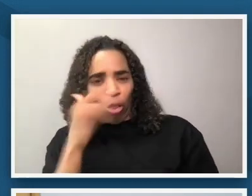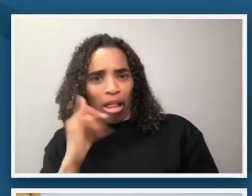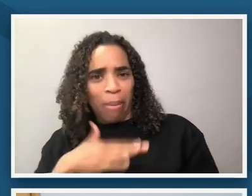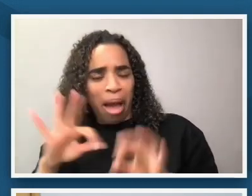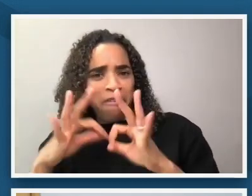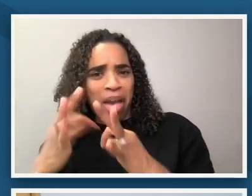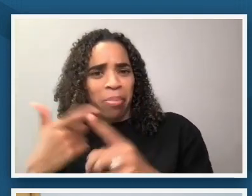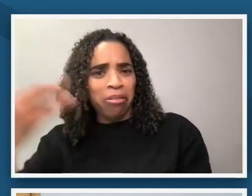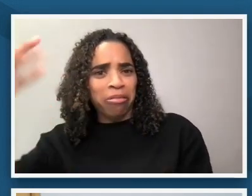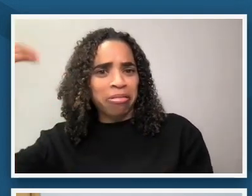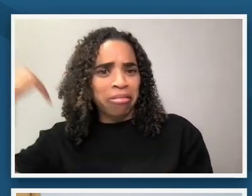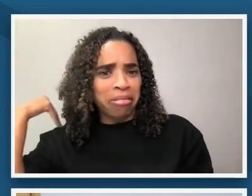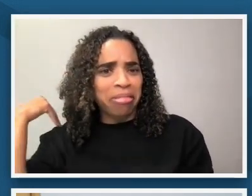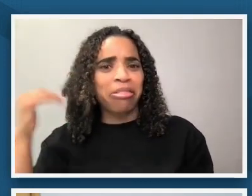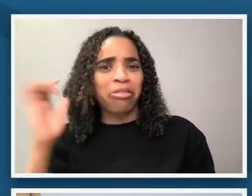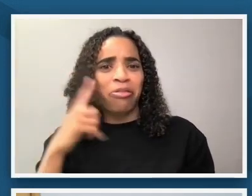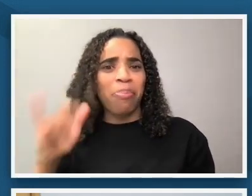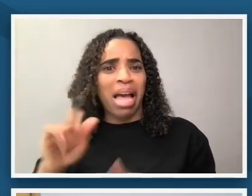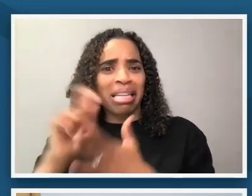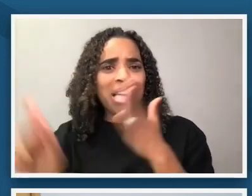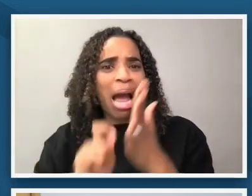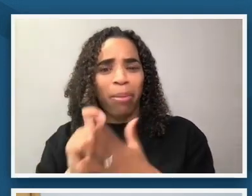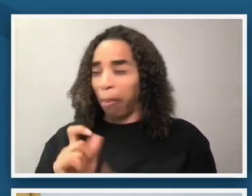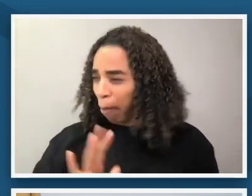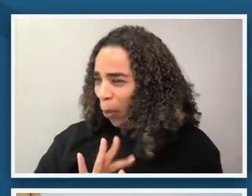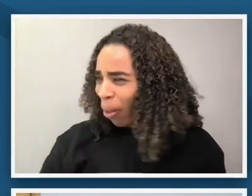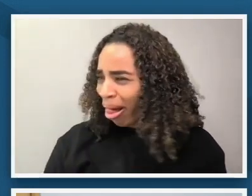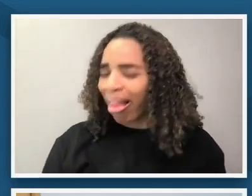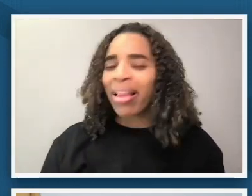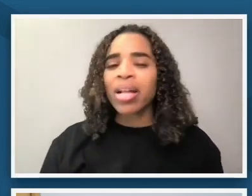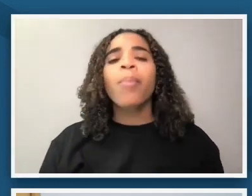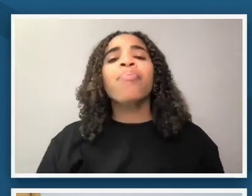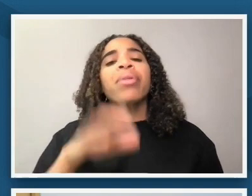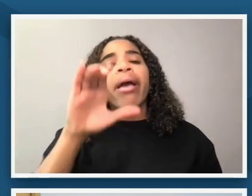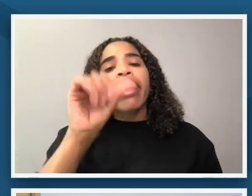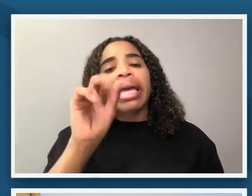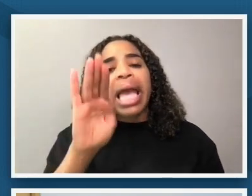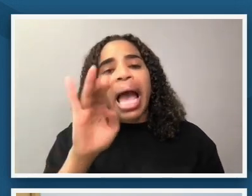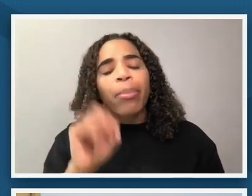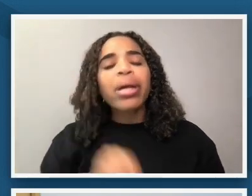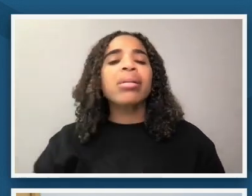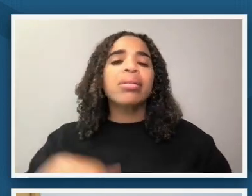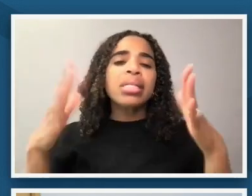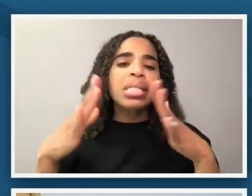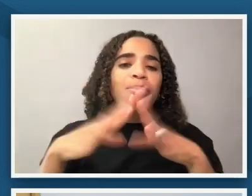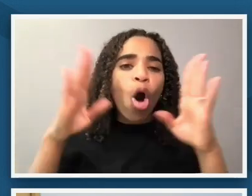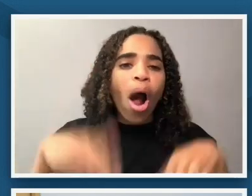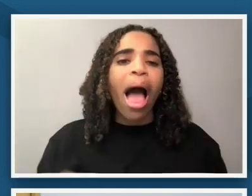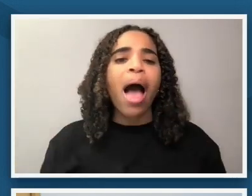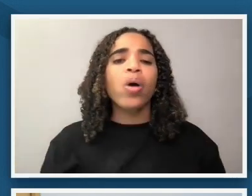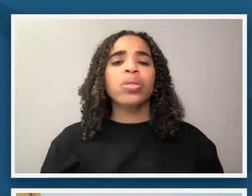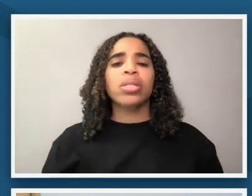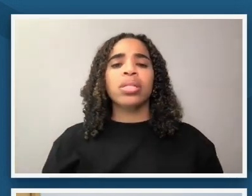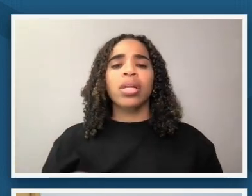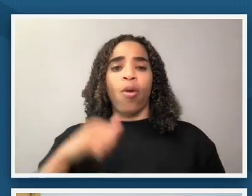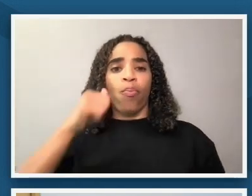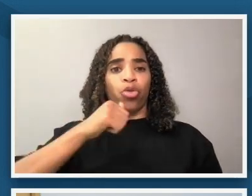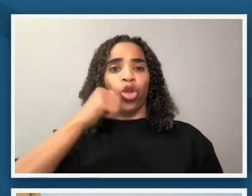of your family from this era a cabin a small house the posture of the